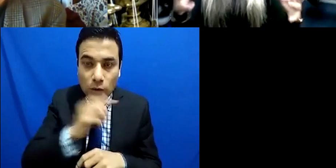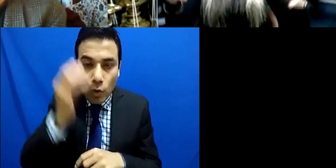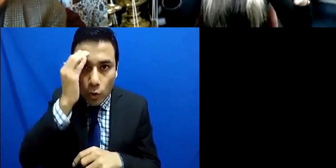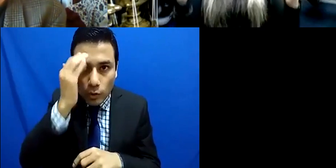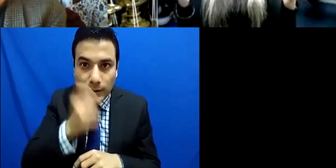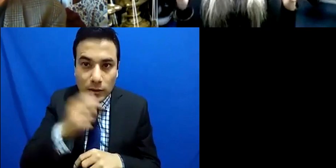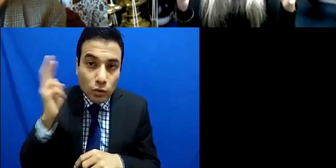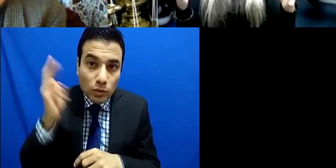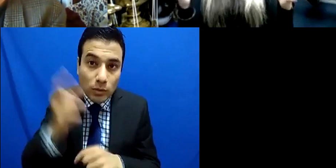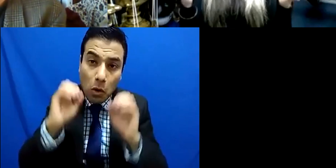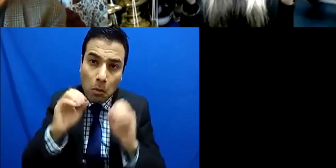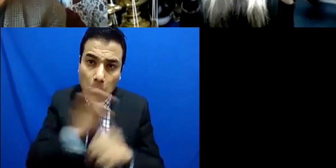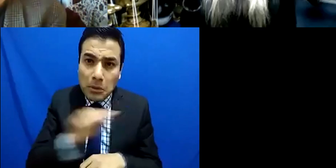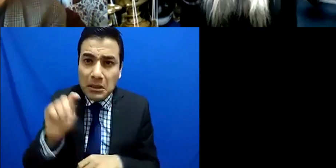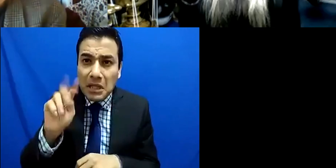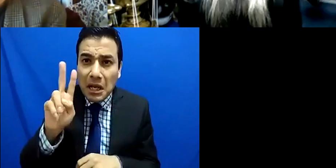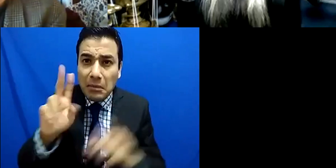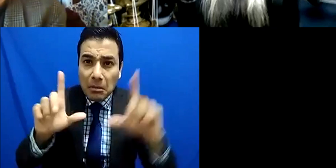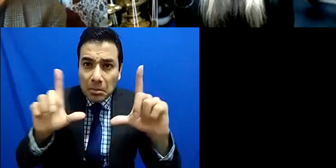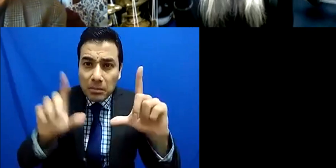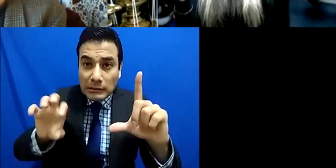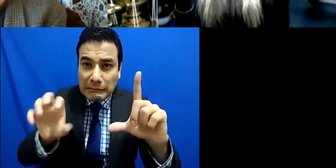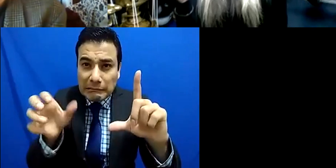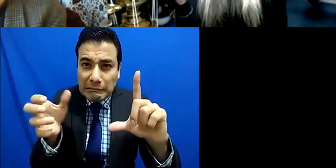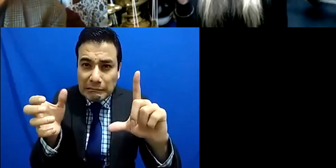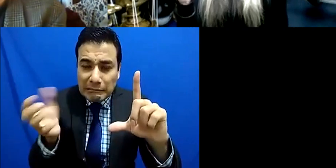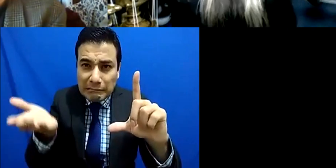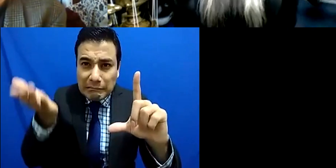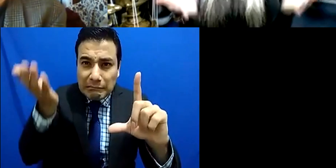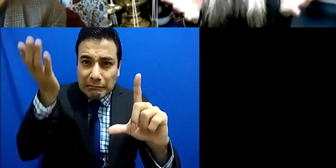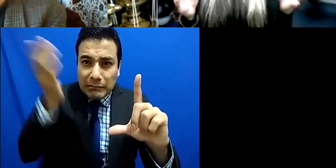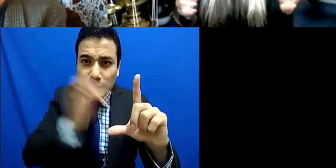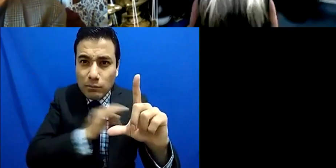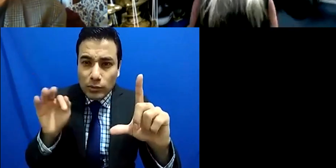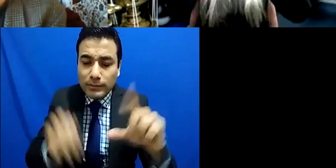up and again just see the myriad of vibrations that are coming through a balloon or a single